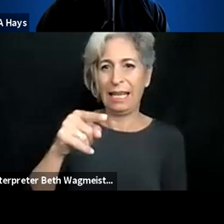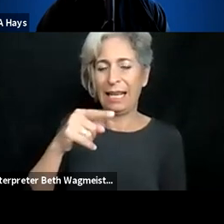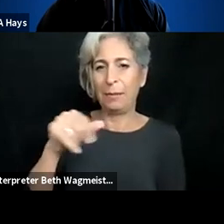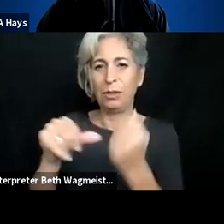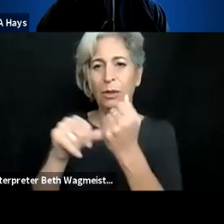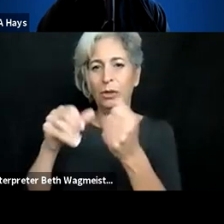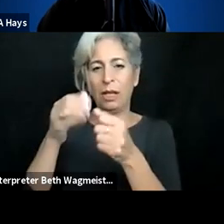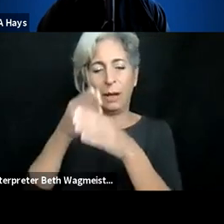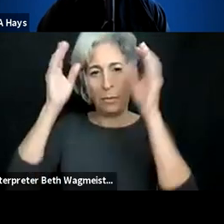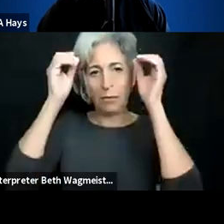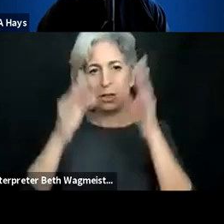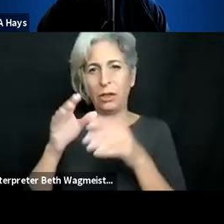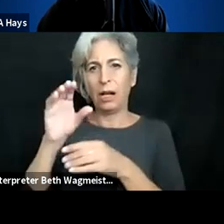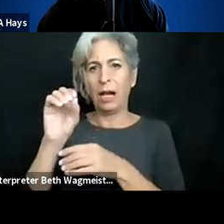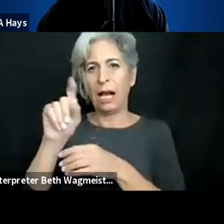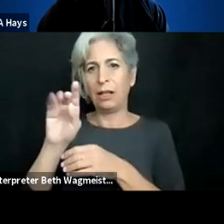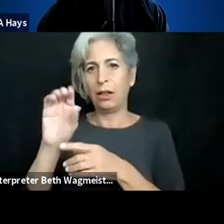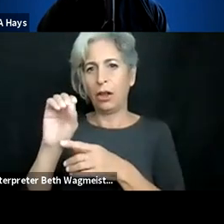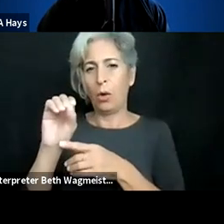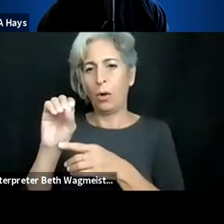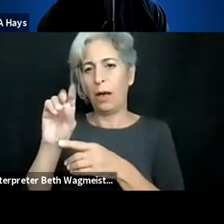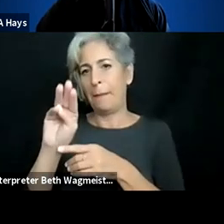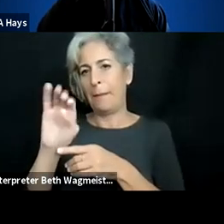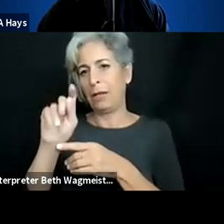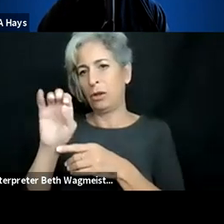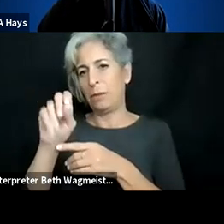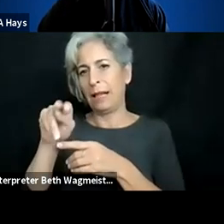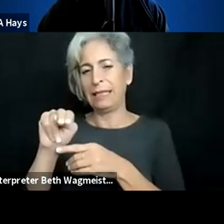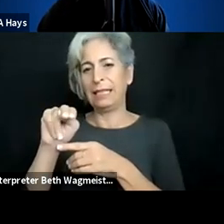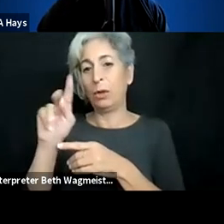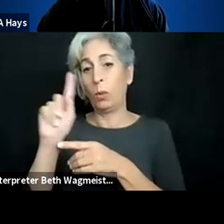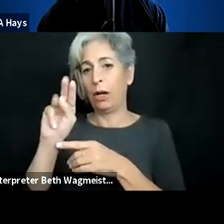very much. Norway, Anthony. >> ANTHONY GIANNOUMIS: Hi,